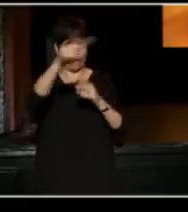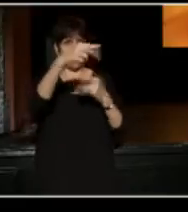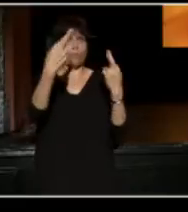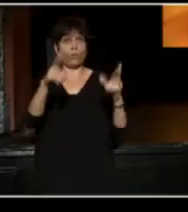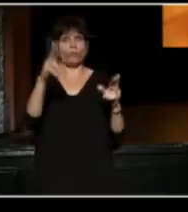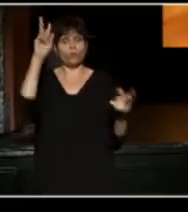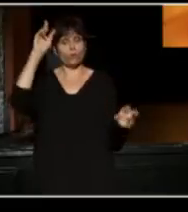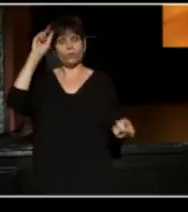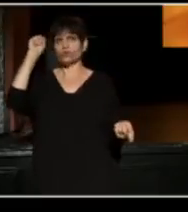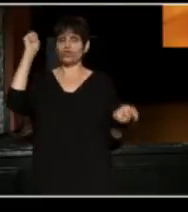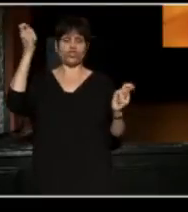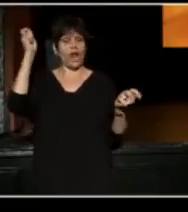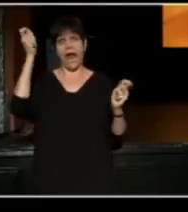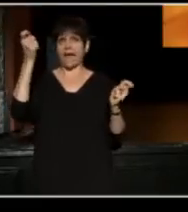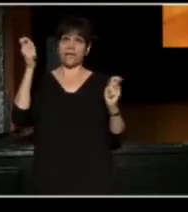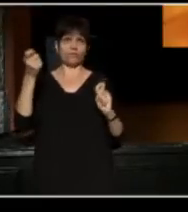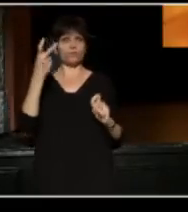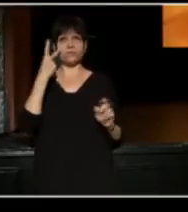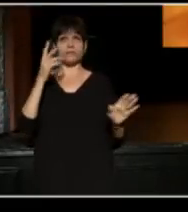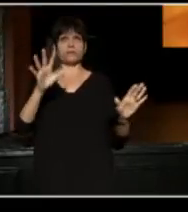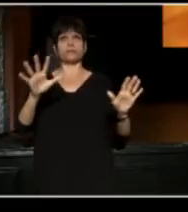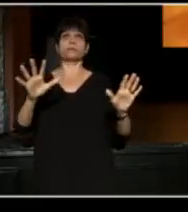who changed when we see things happening before us.